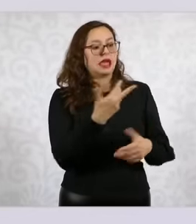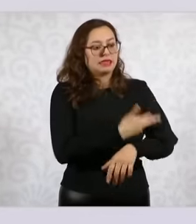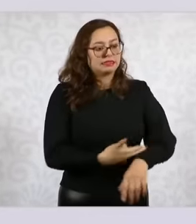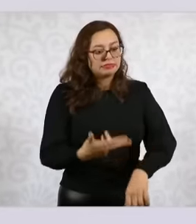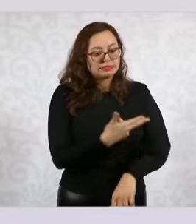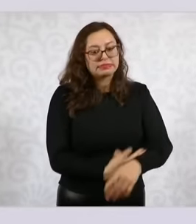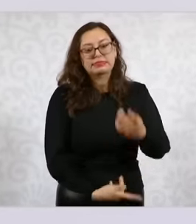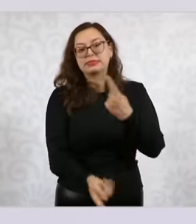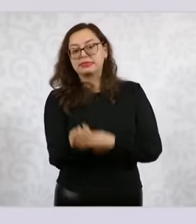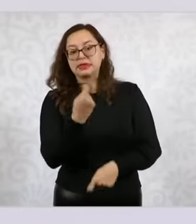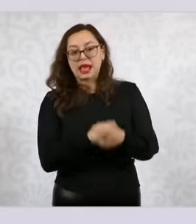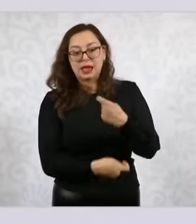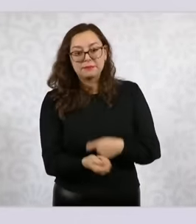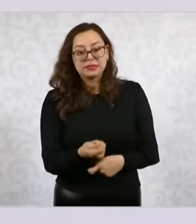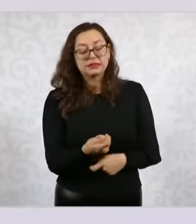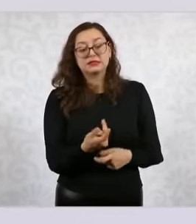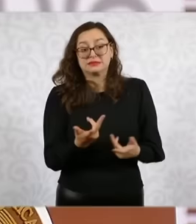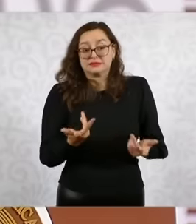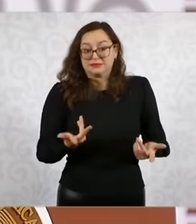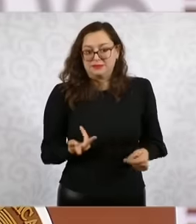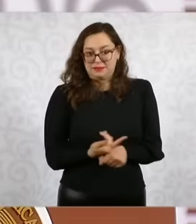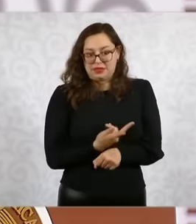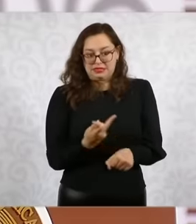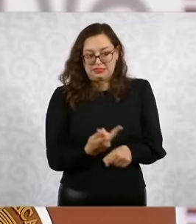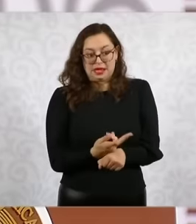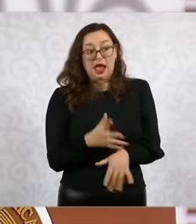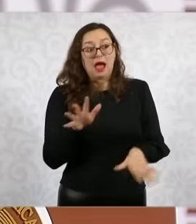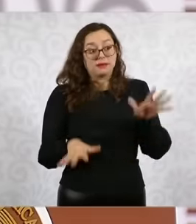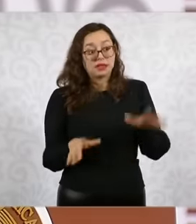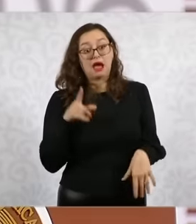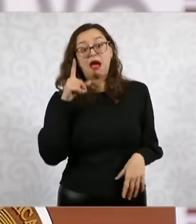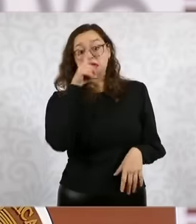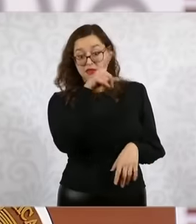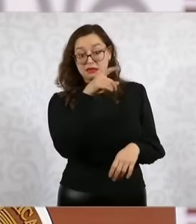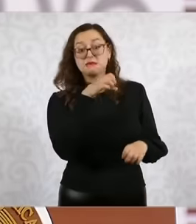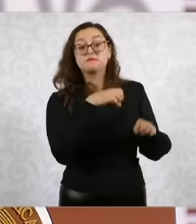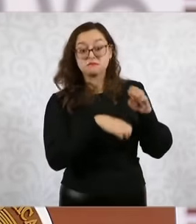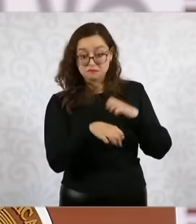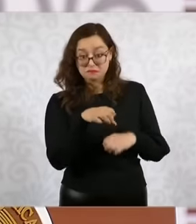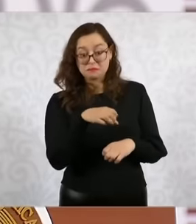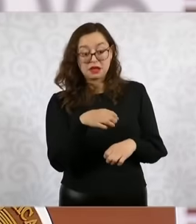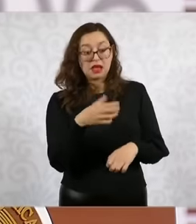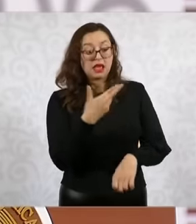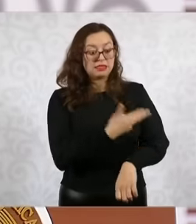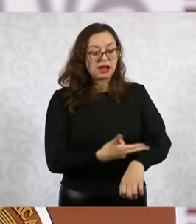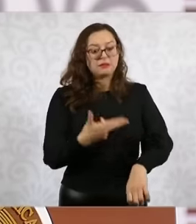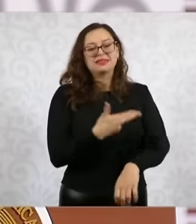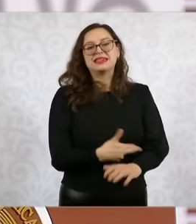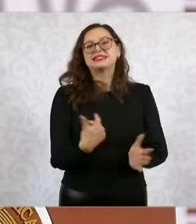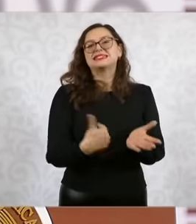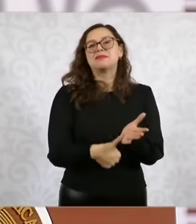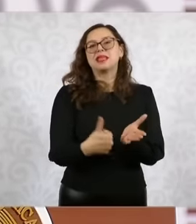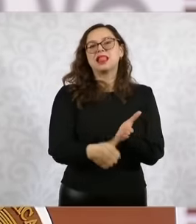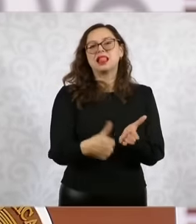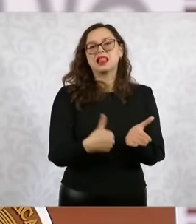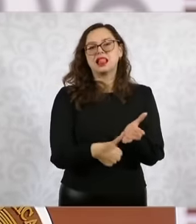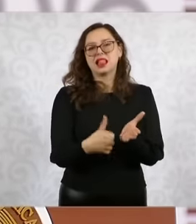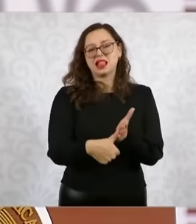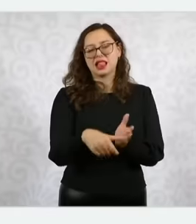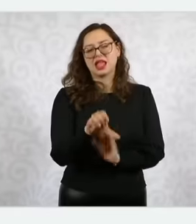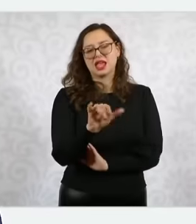many of the procedures that are carried out from the consulates are civil registry and the